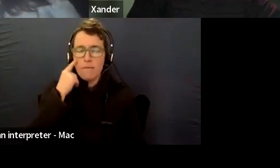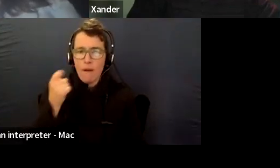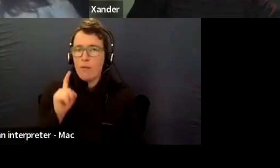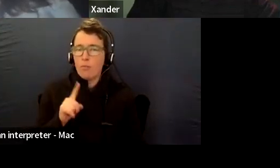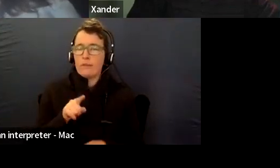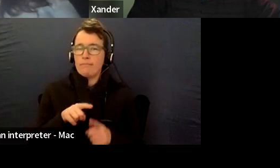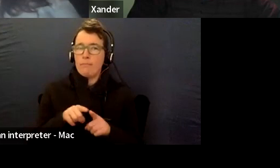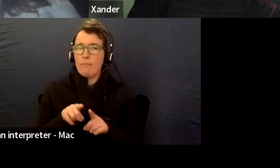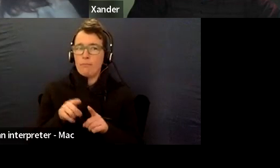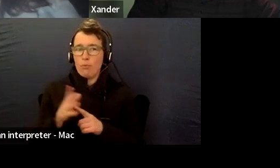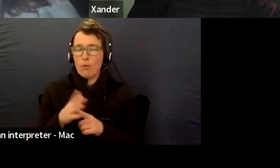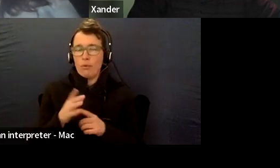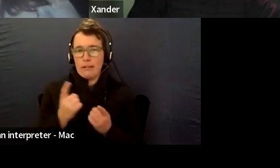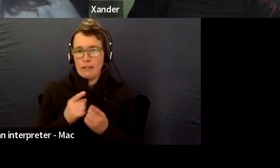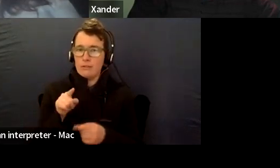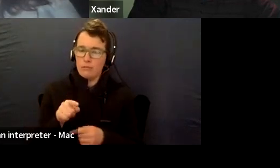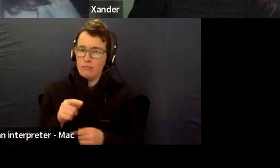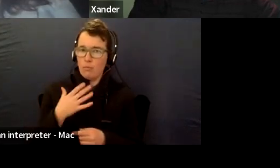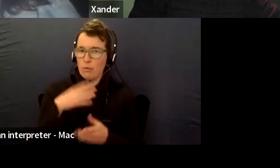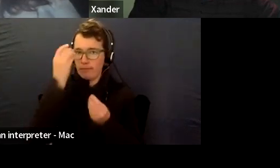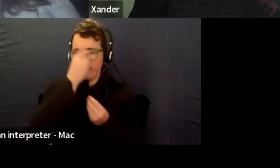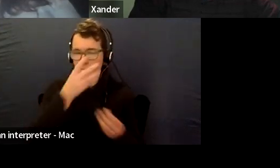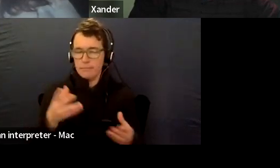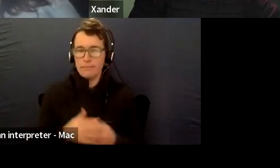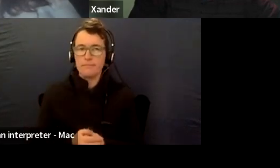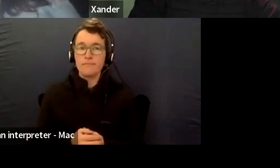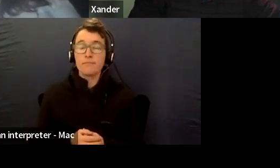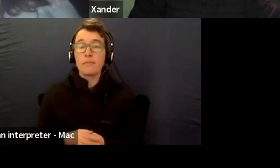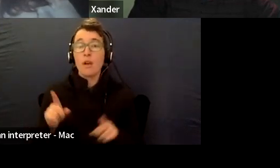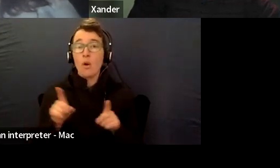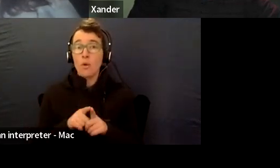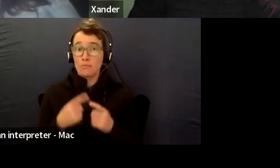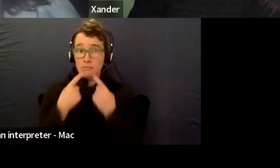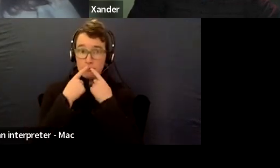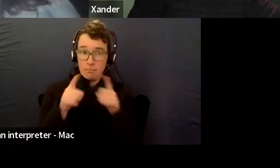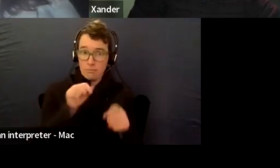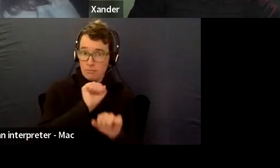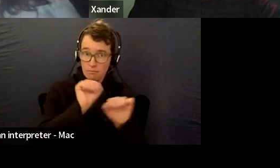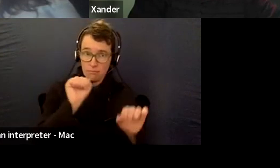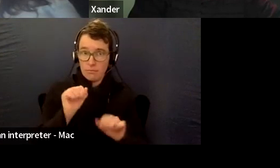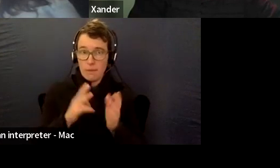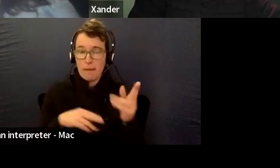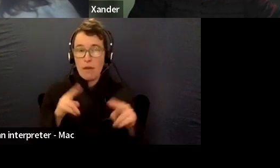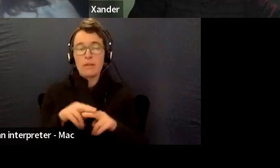Please connect with side or whether it be Daniel, or